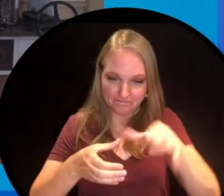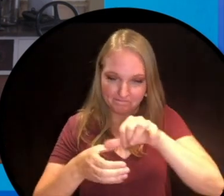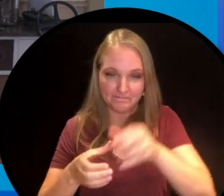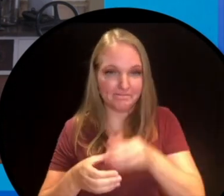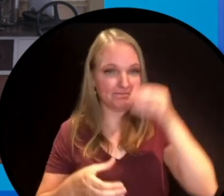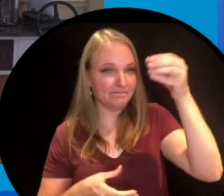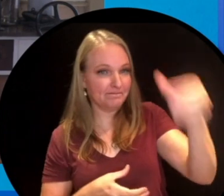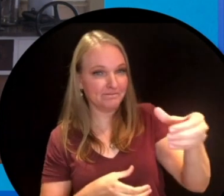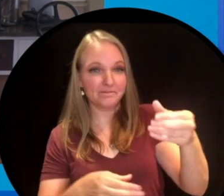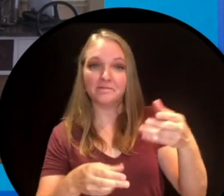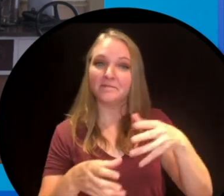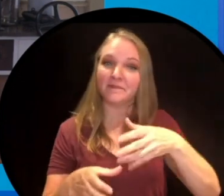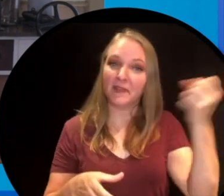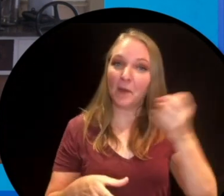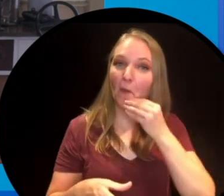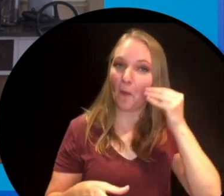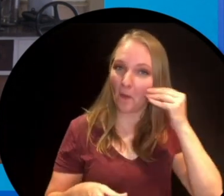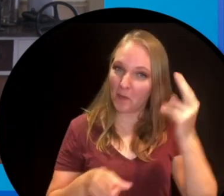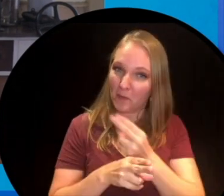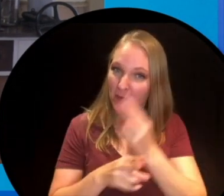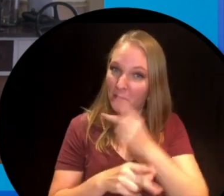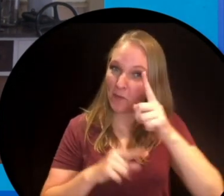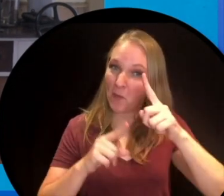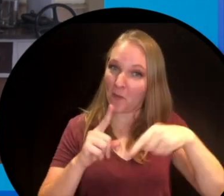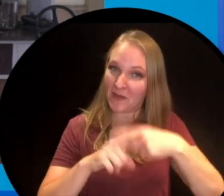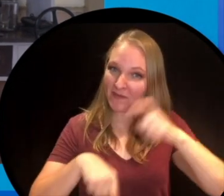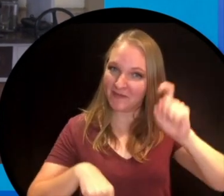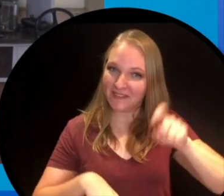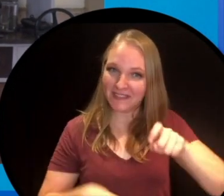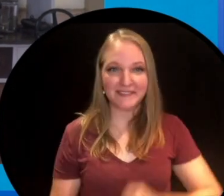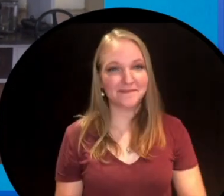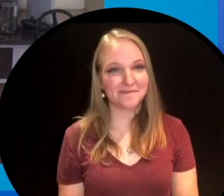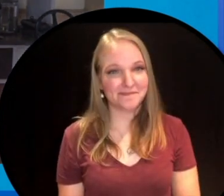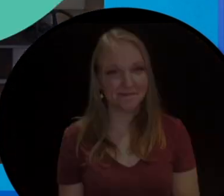So we have that, I'll package it up and then you can take it home and use it as you need to.